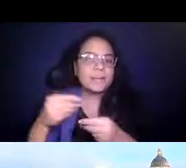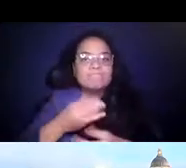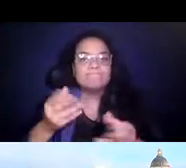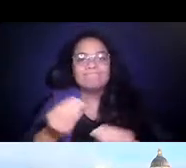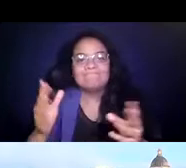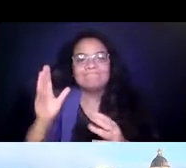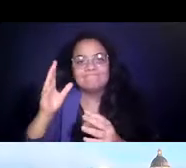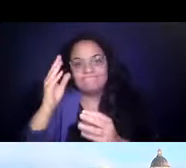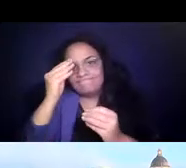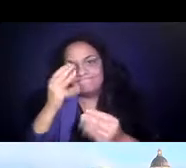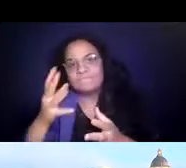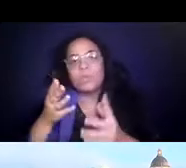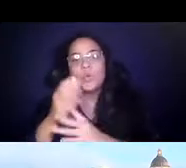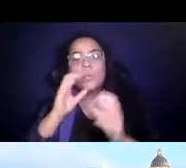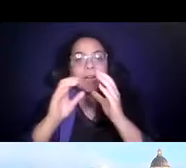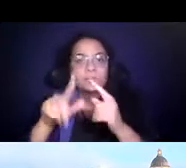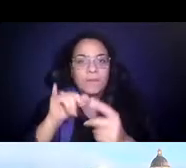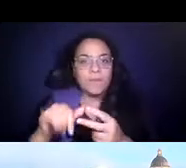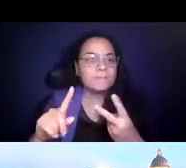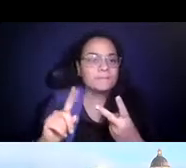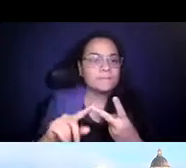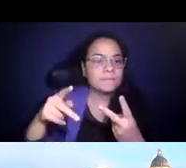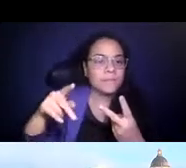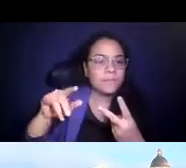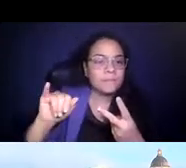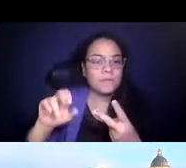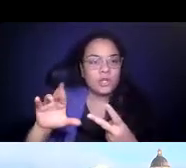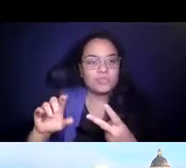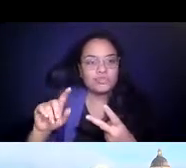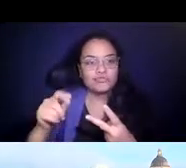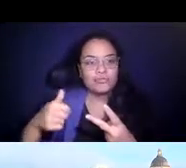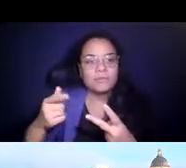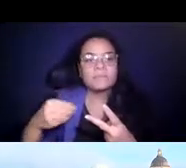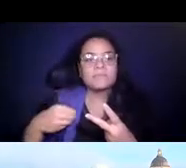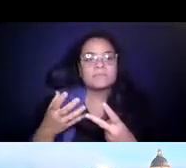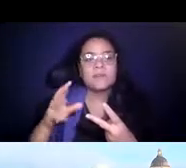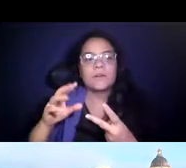14:28:06 Pierce Transit in the central Puget sound began offering free Wi-Fi to students